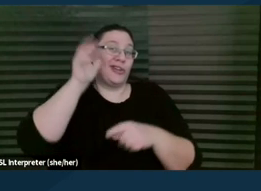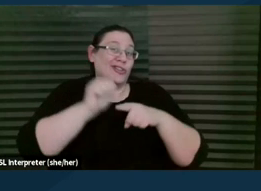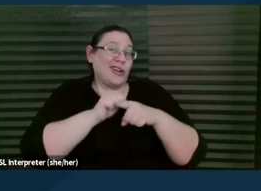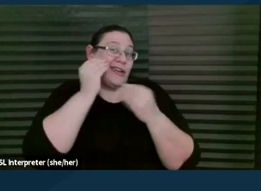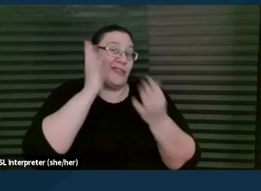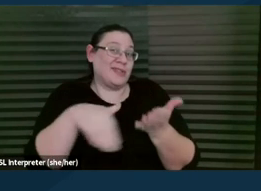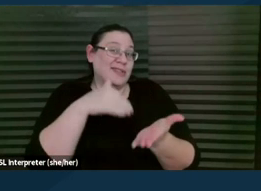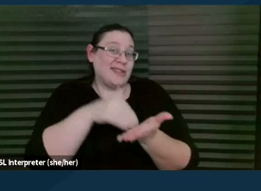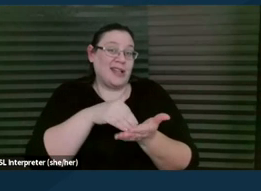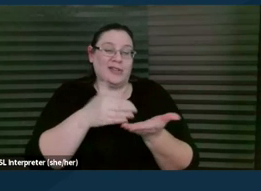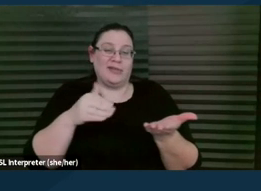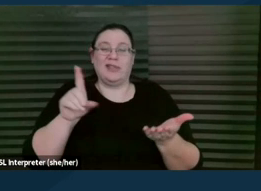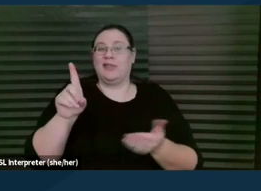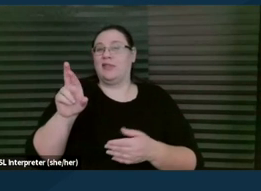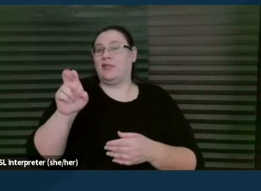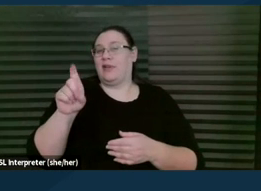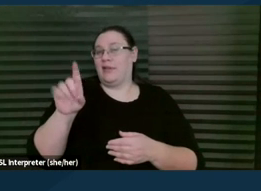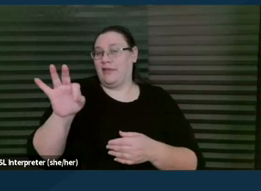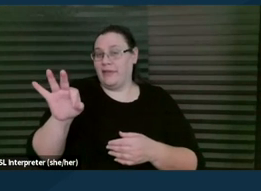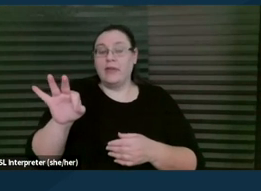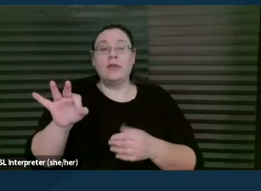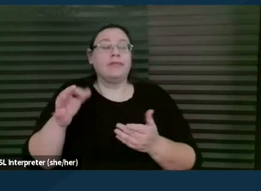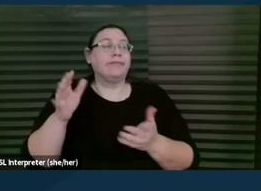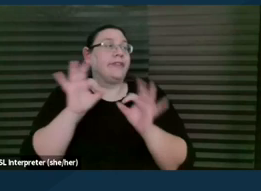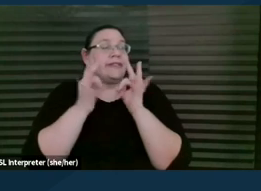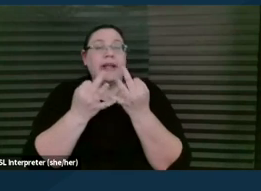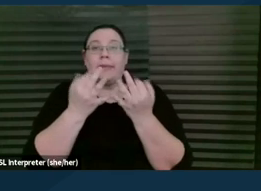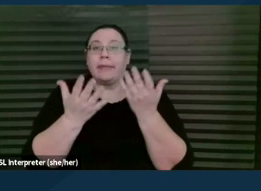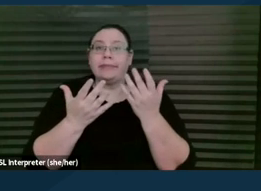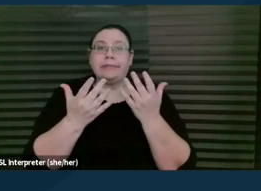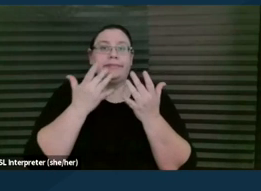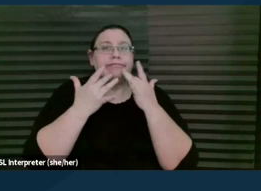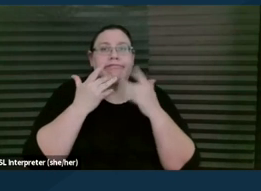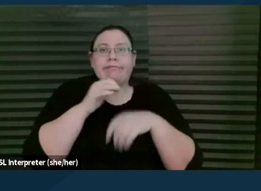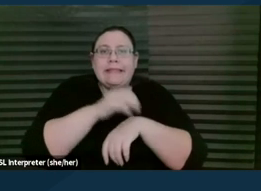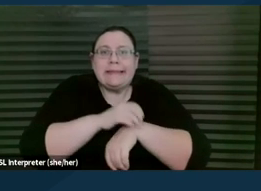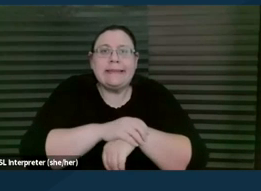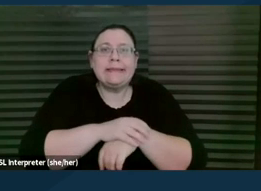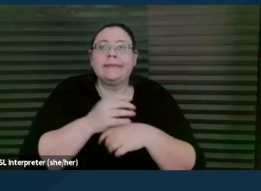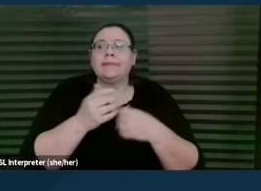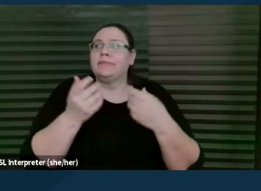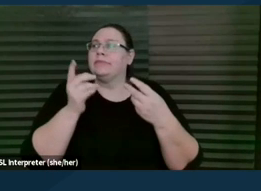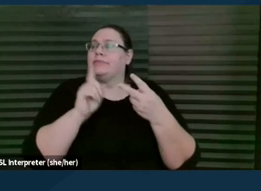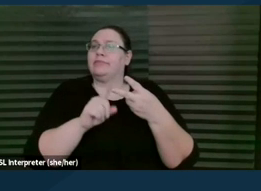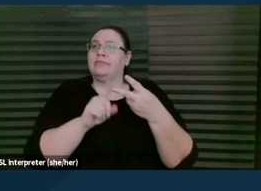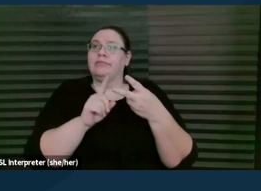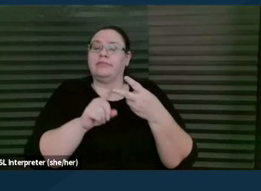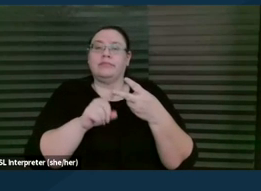is that a family will have limited English or they may come in and say, you know,